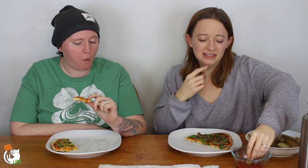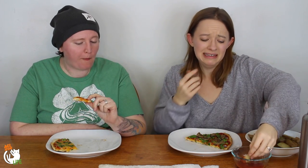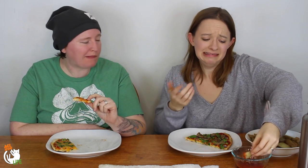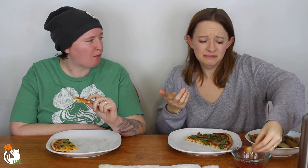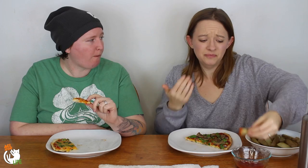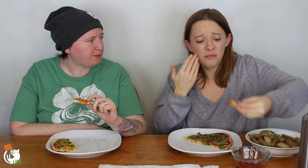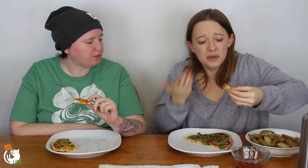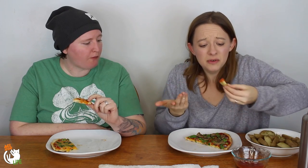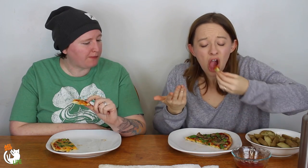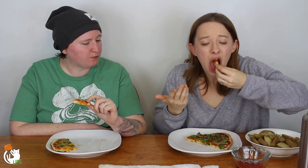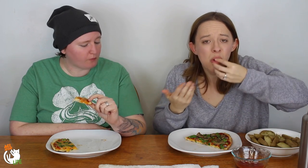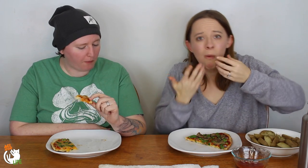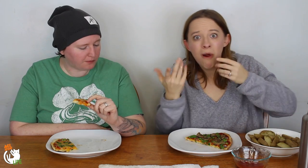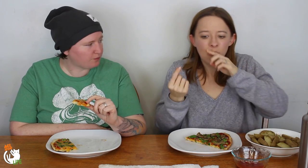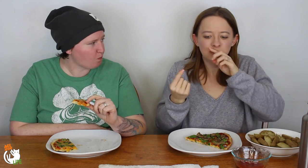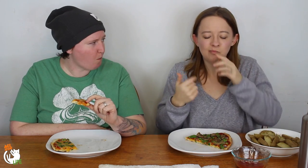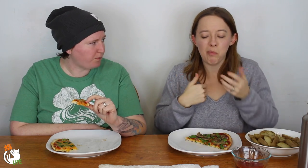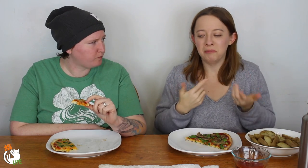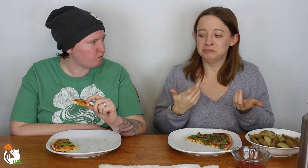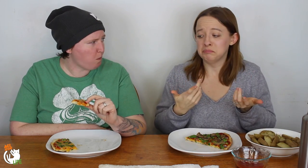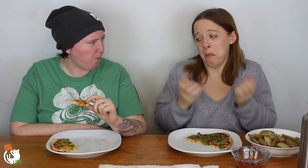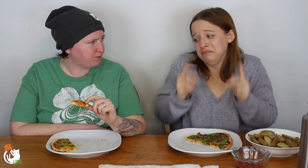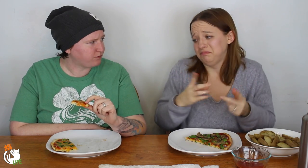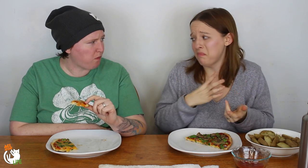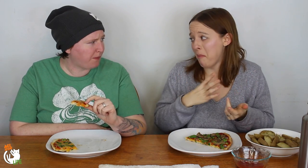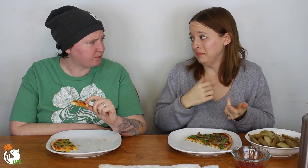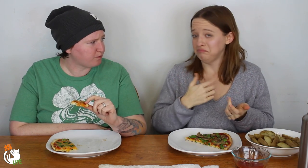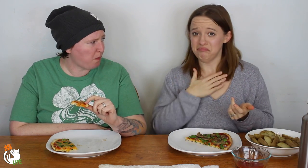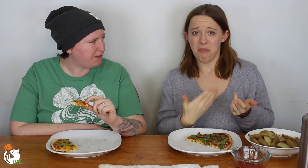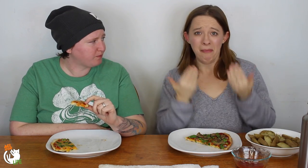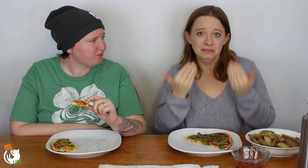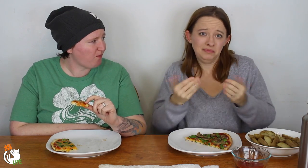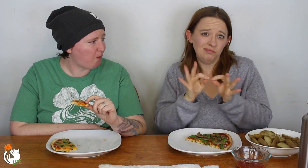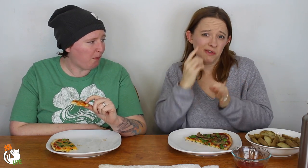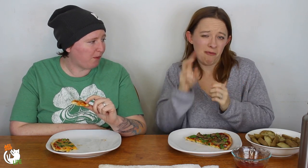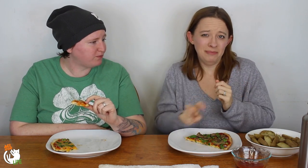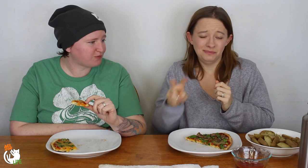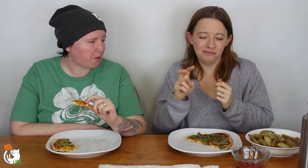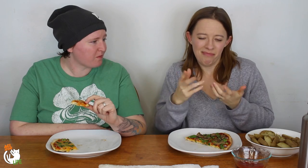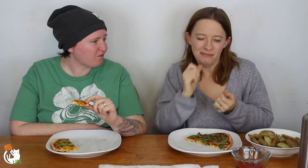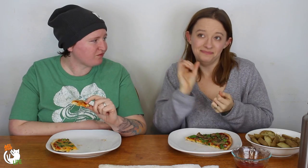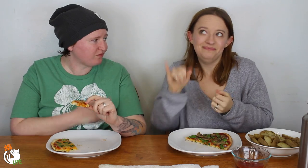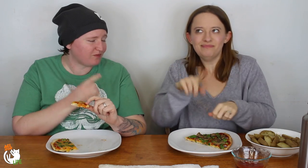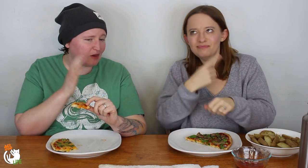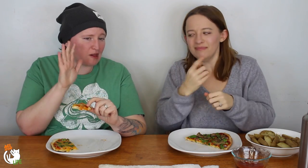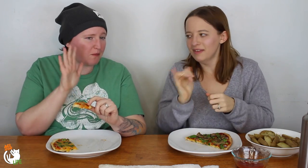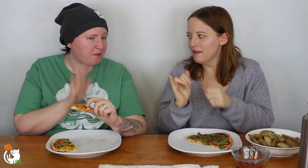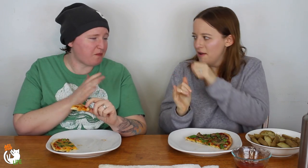So, they were like "Well, I don't know..." and I was like okay I can go ahead and interpret for the tour... it wasn't that long.